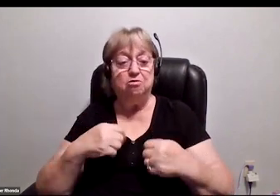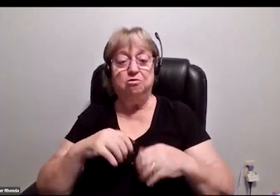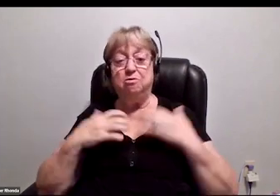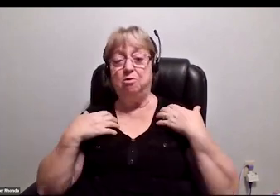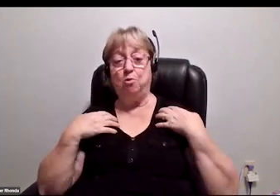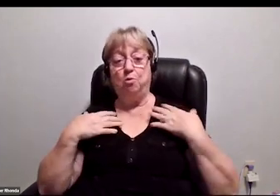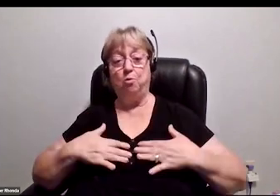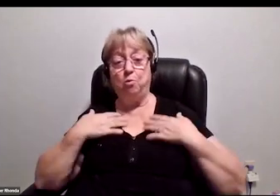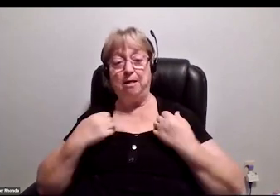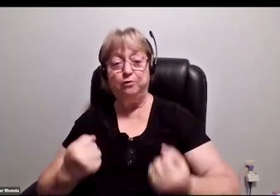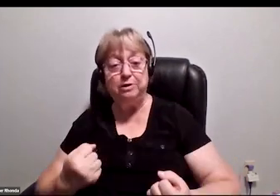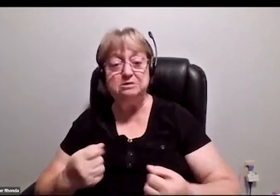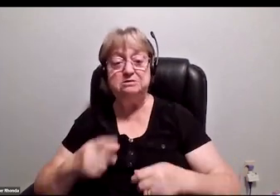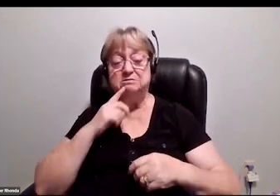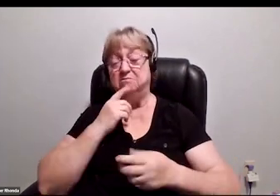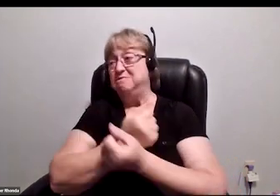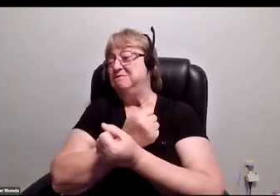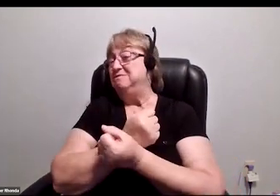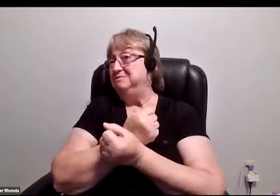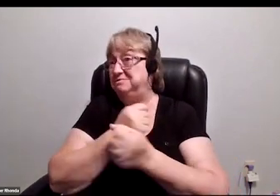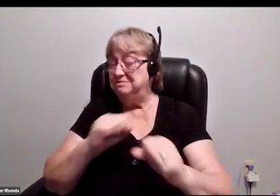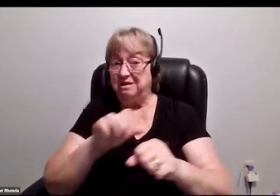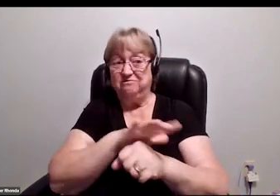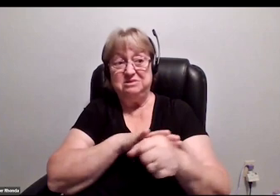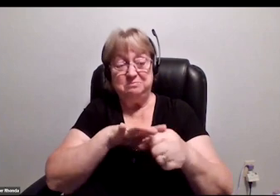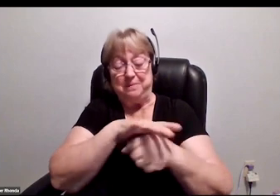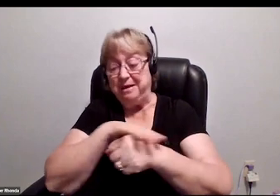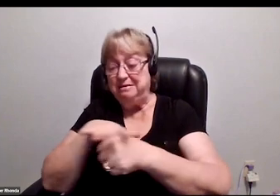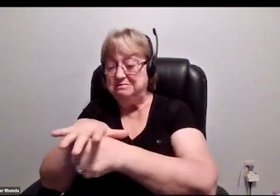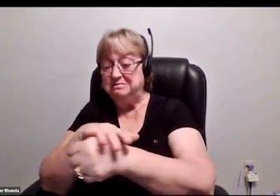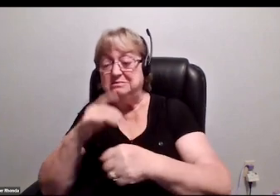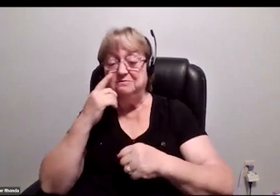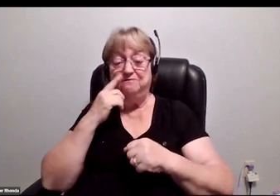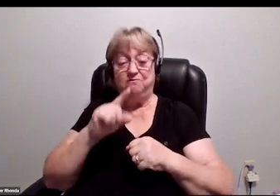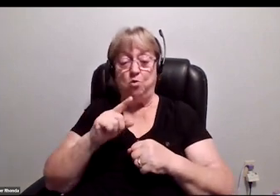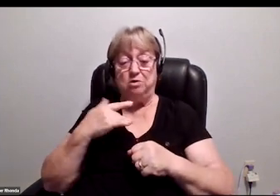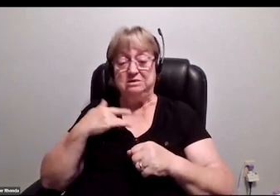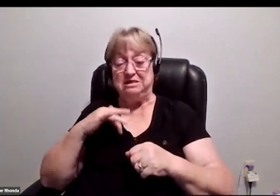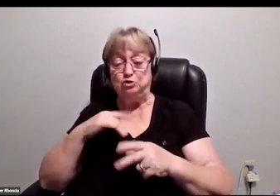on discussions of safe spaces for sensory folk,